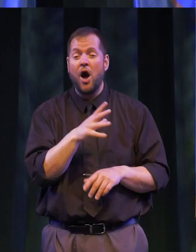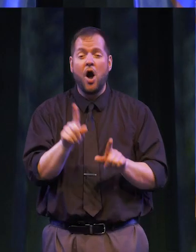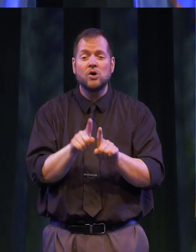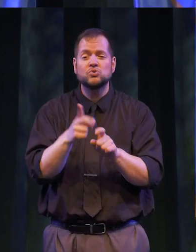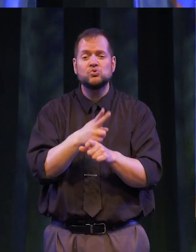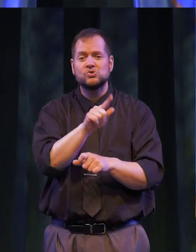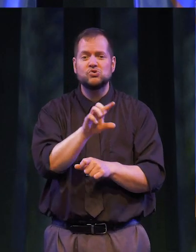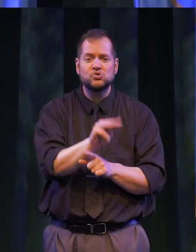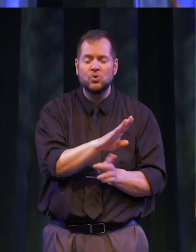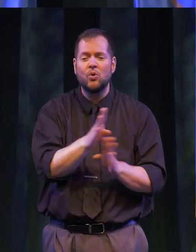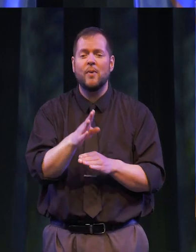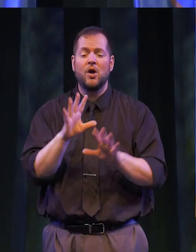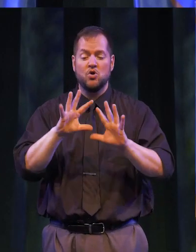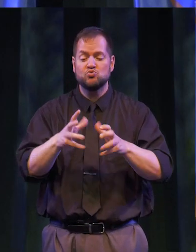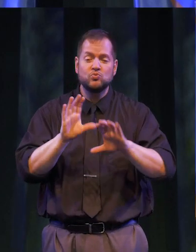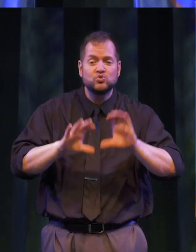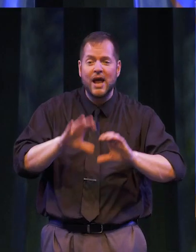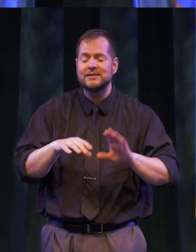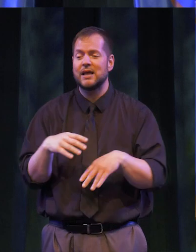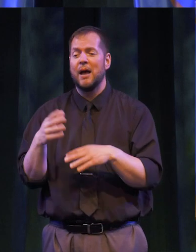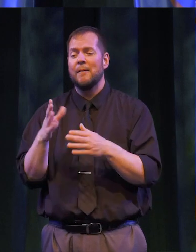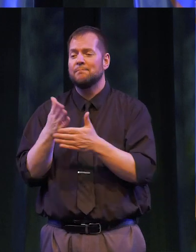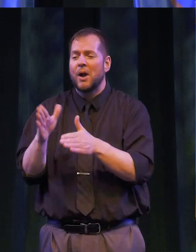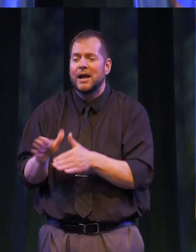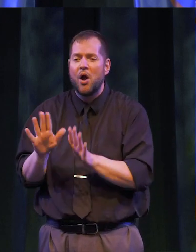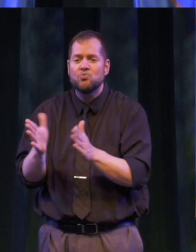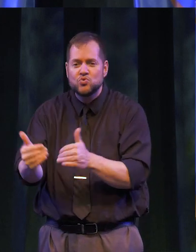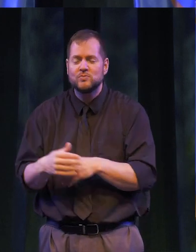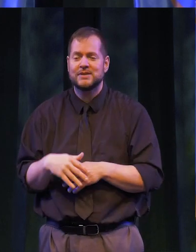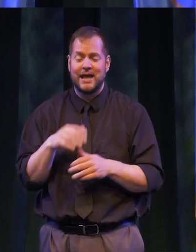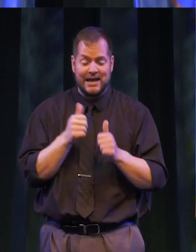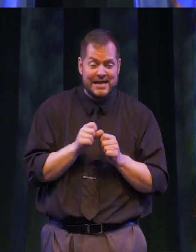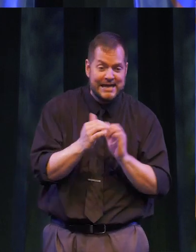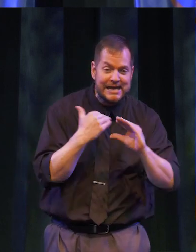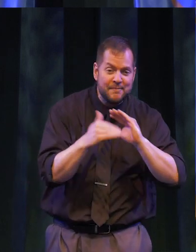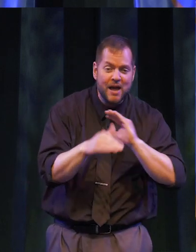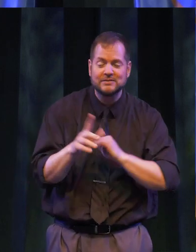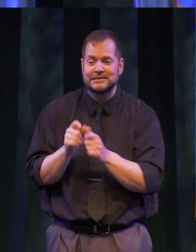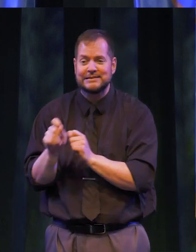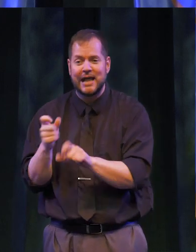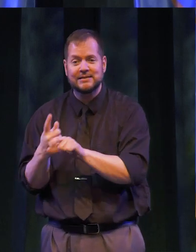Zoom, group chats, breakout rooms, emails and text messages. You may have even joined